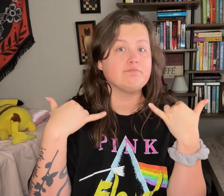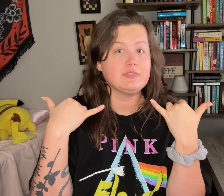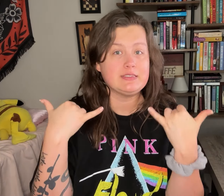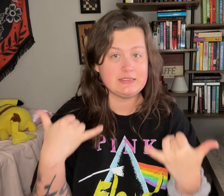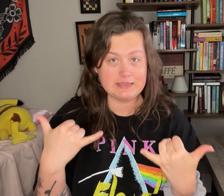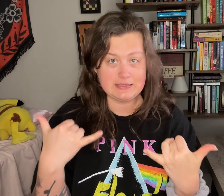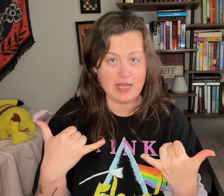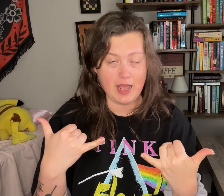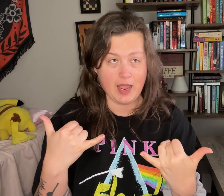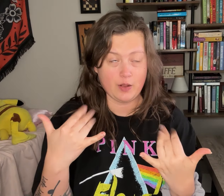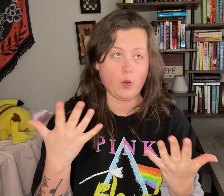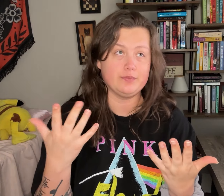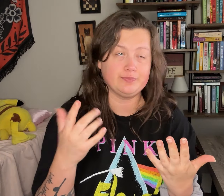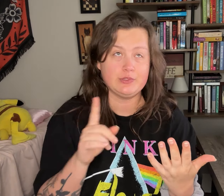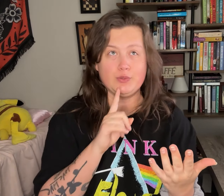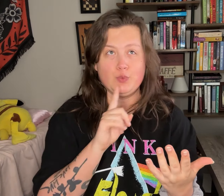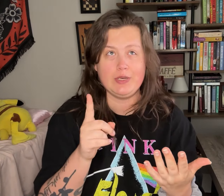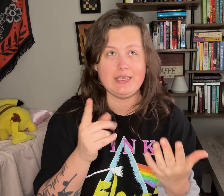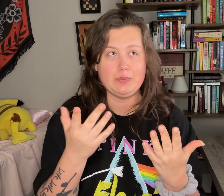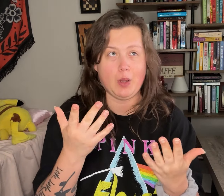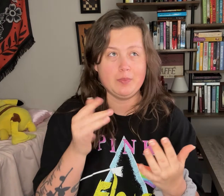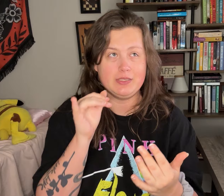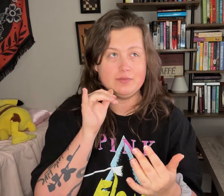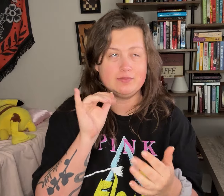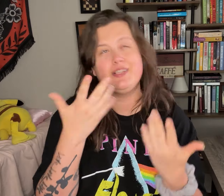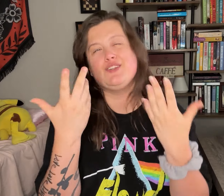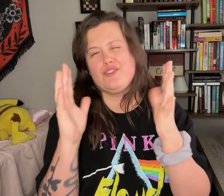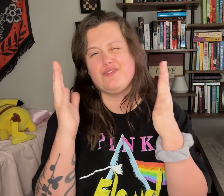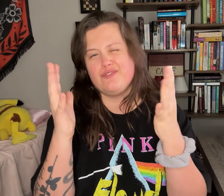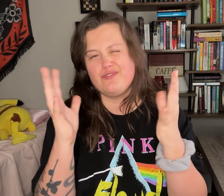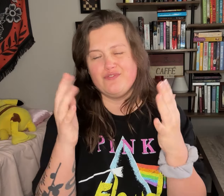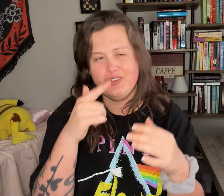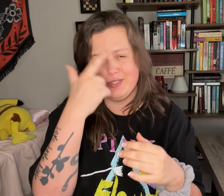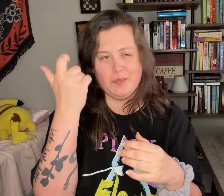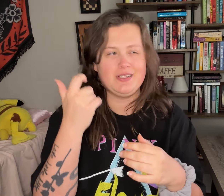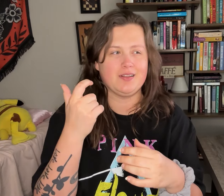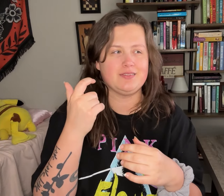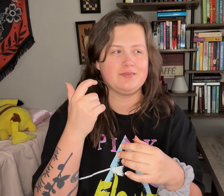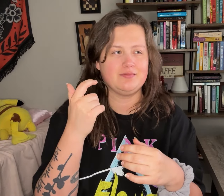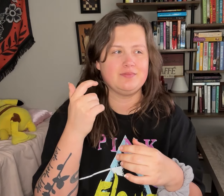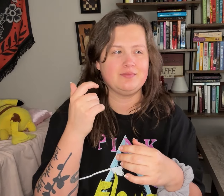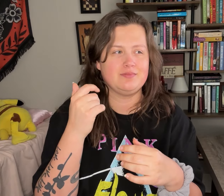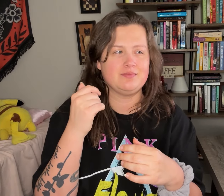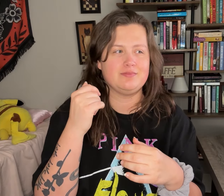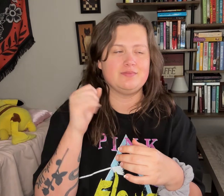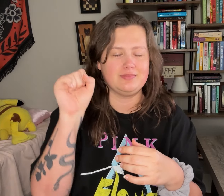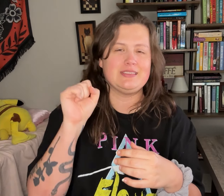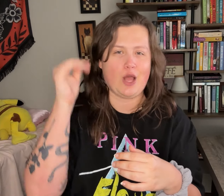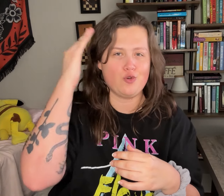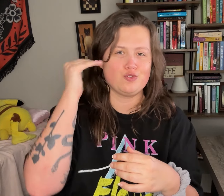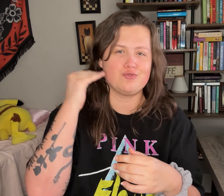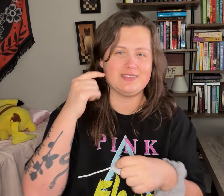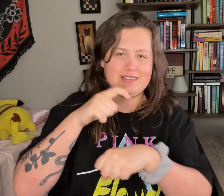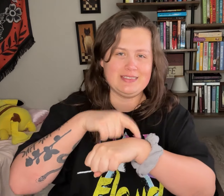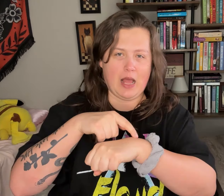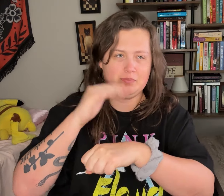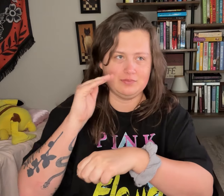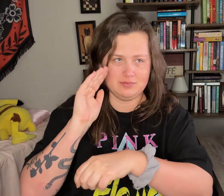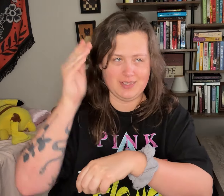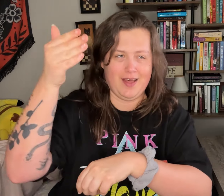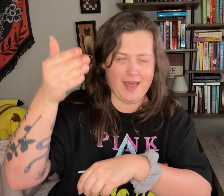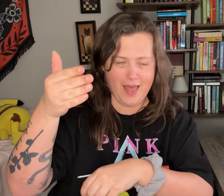Today, or it might've already been finished since South Korea time is obviously ahead.